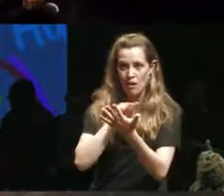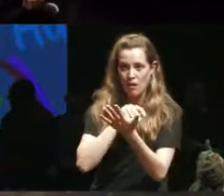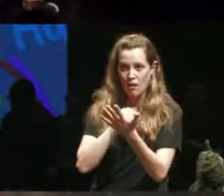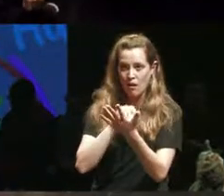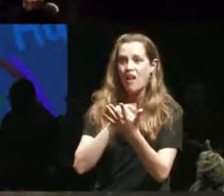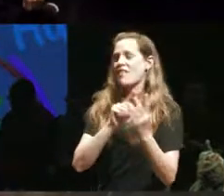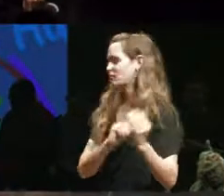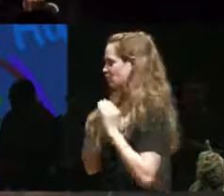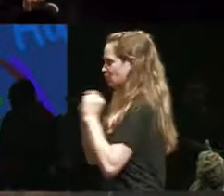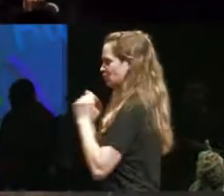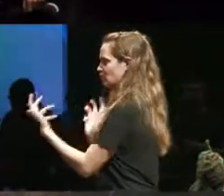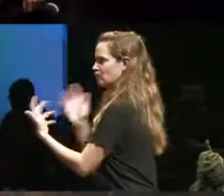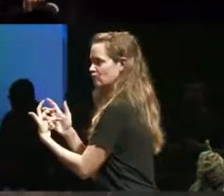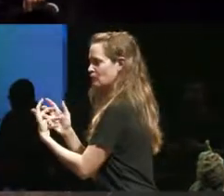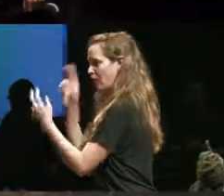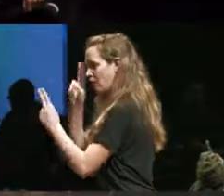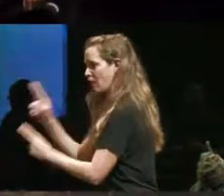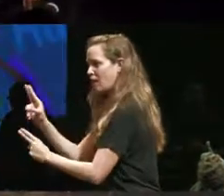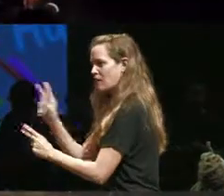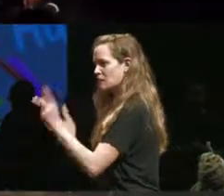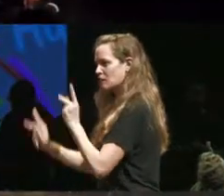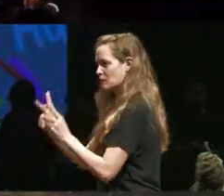teaching where you're honoring actual bodies in the room it's just good